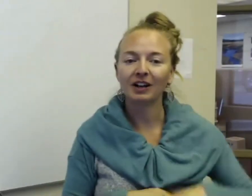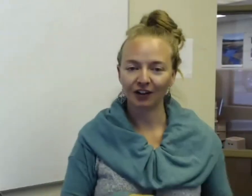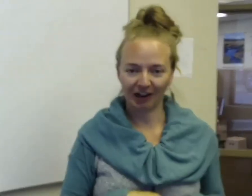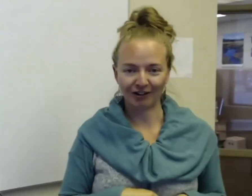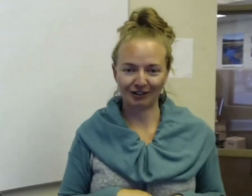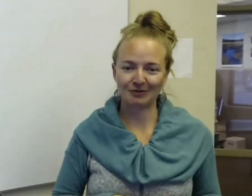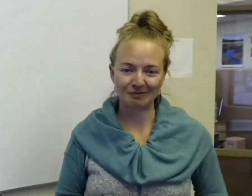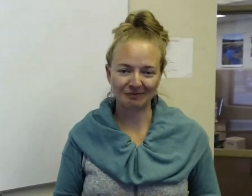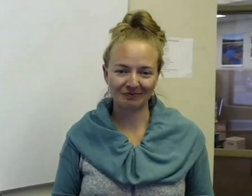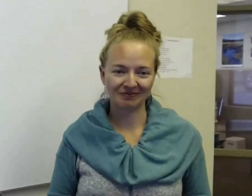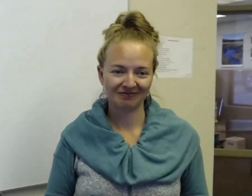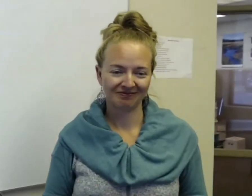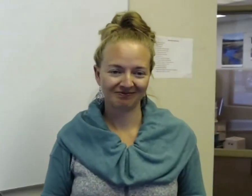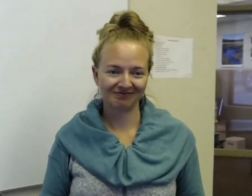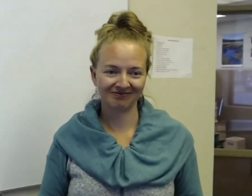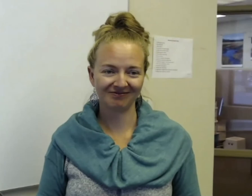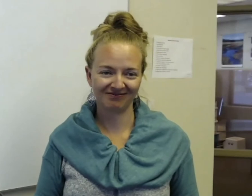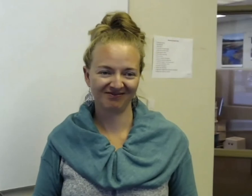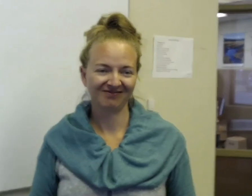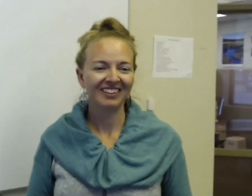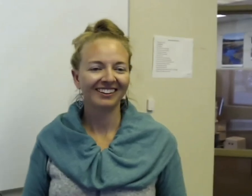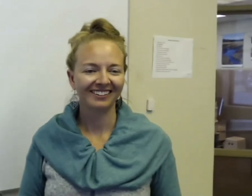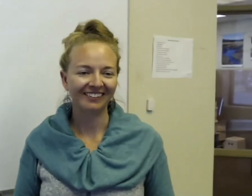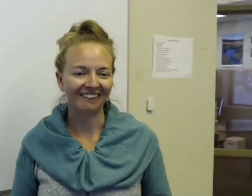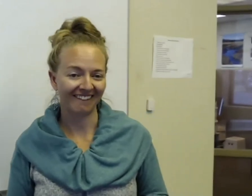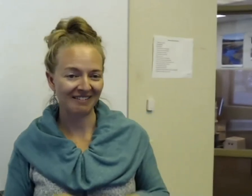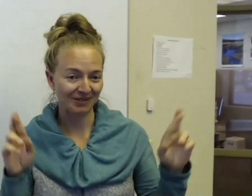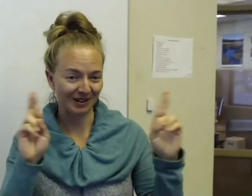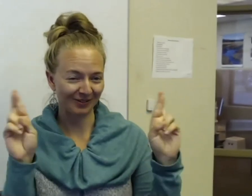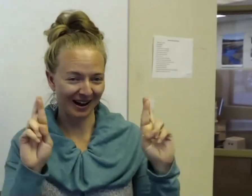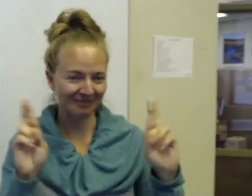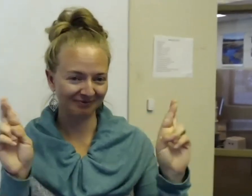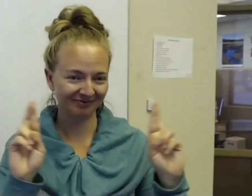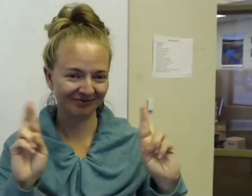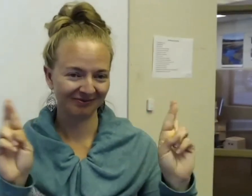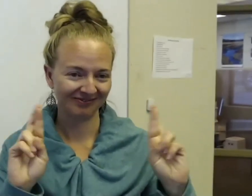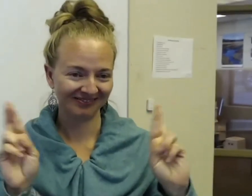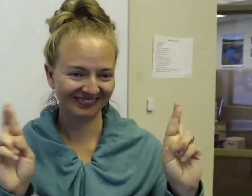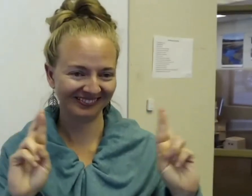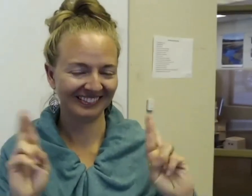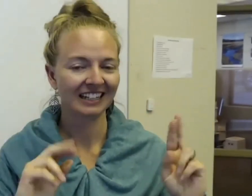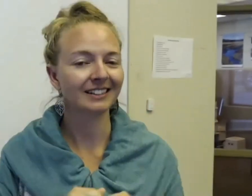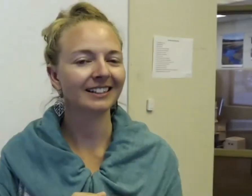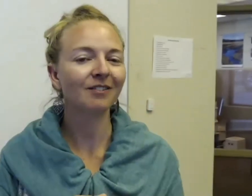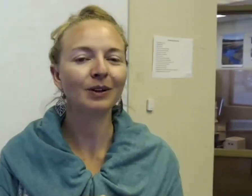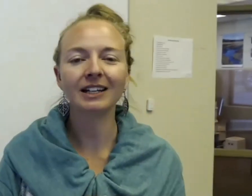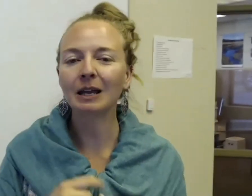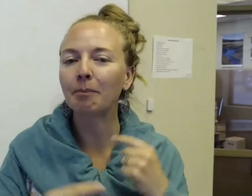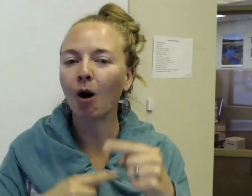in the group. All right, you guys ready? Let's see if we can keep the ball